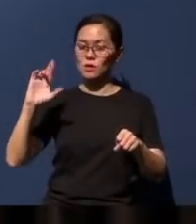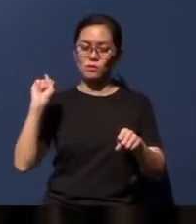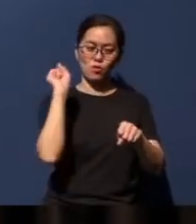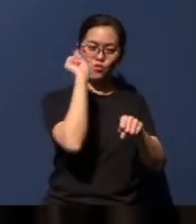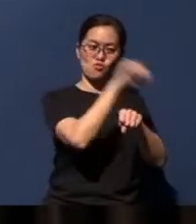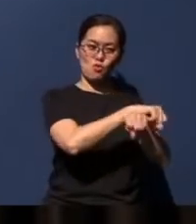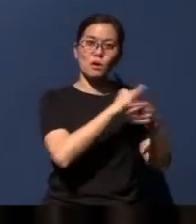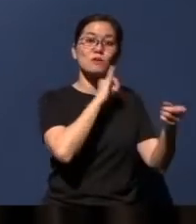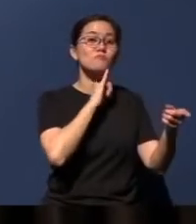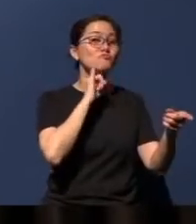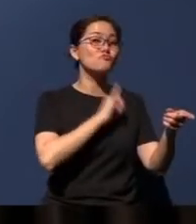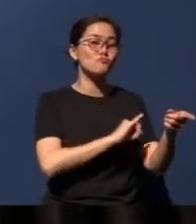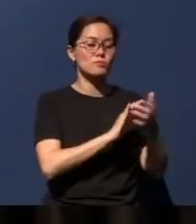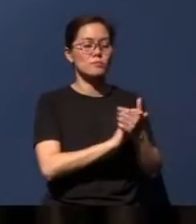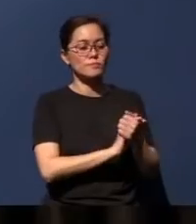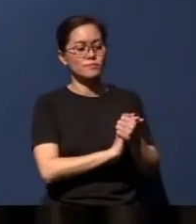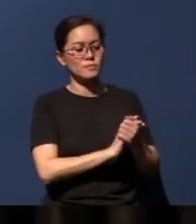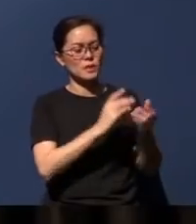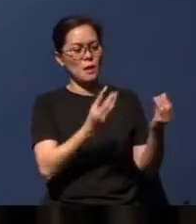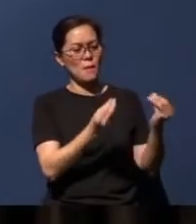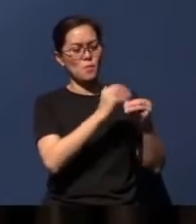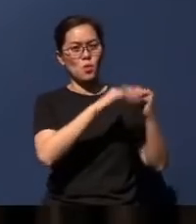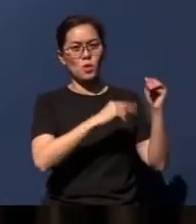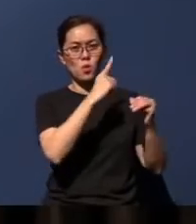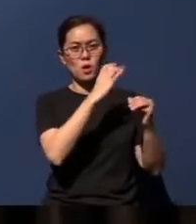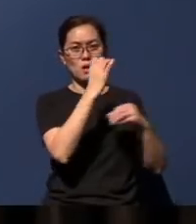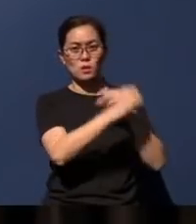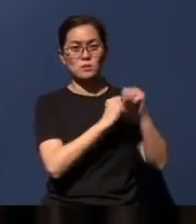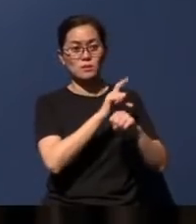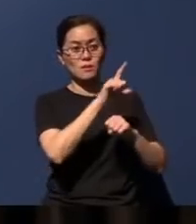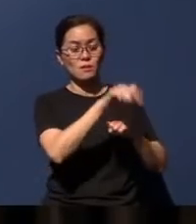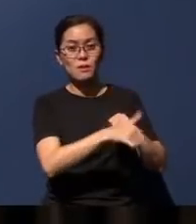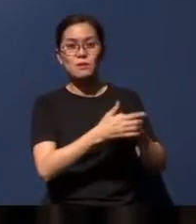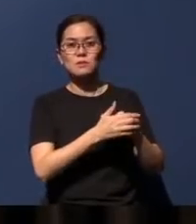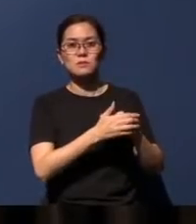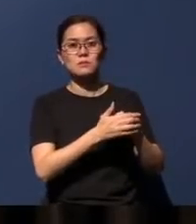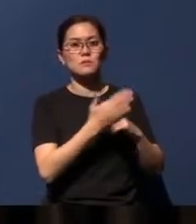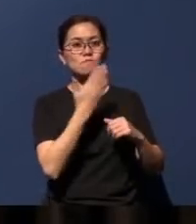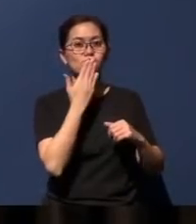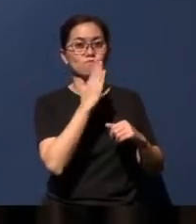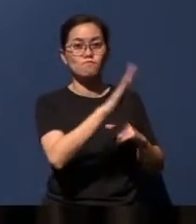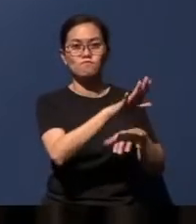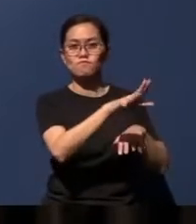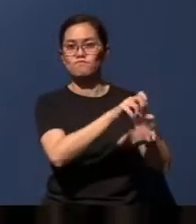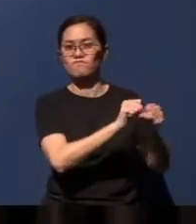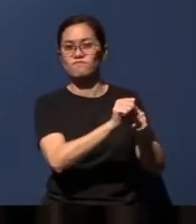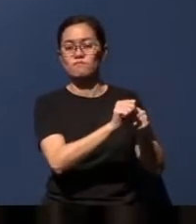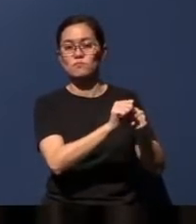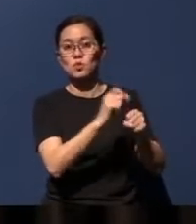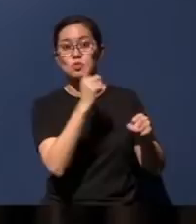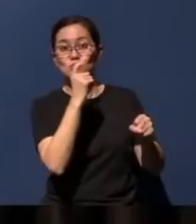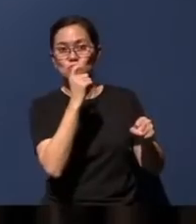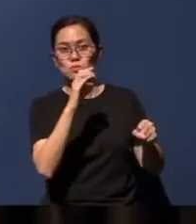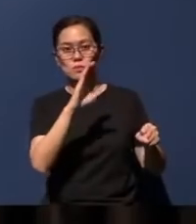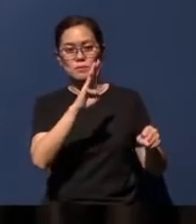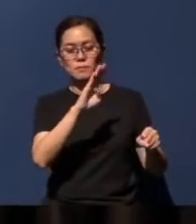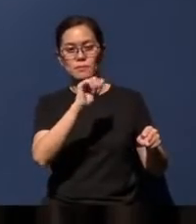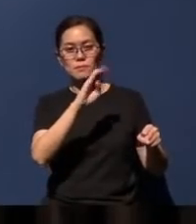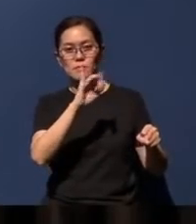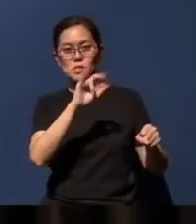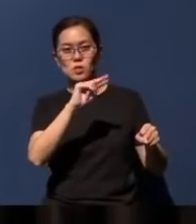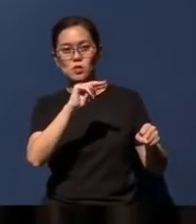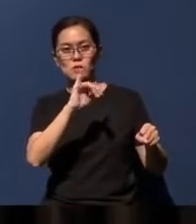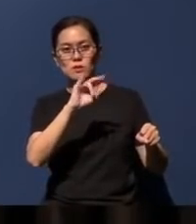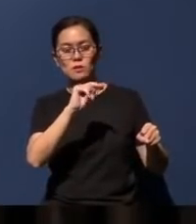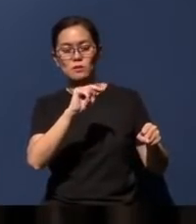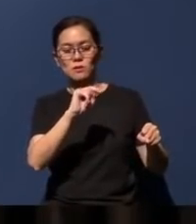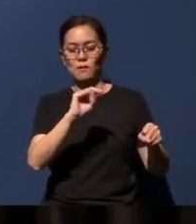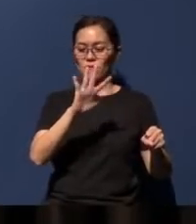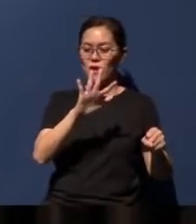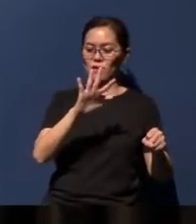and then more than 100 years later, the destruction of Jerusalem by the Babylonians in 586 BC.